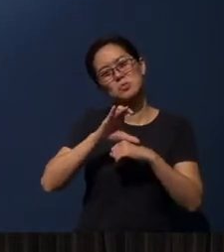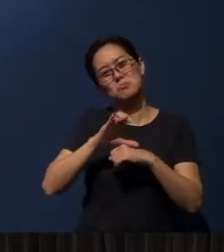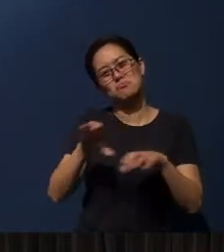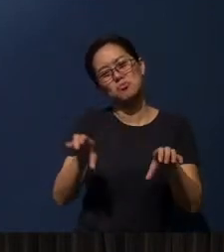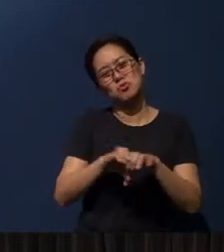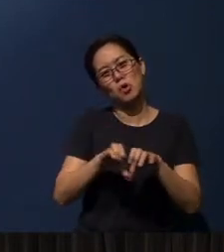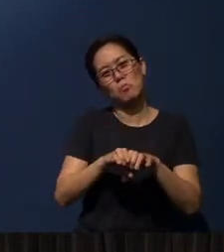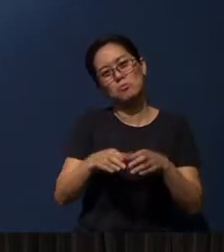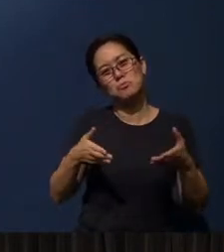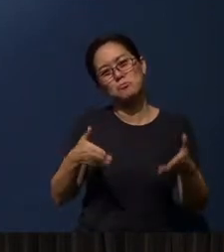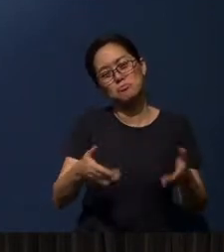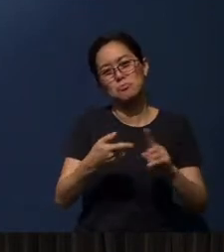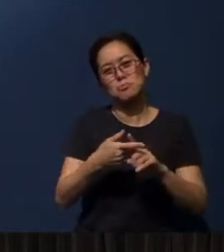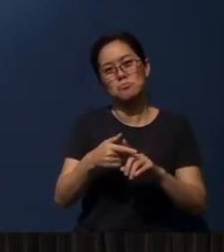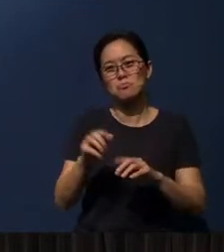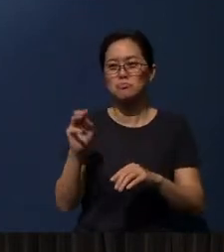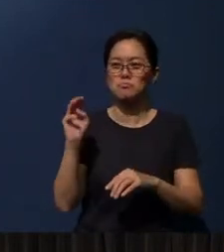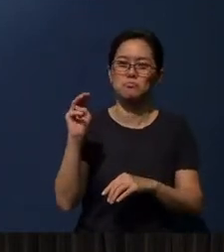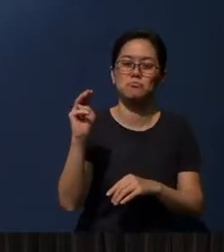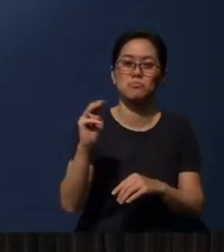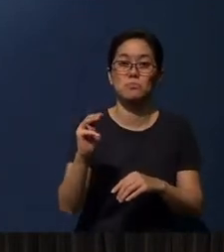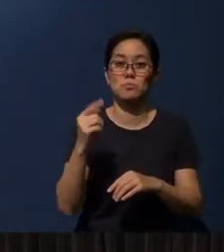Take for example, the day that you come to know the Lord - evangelism.